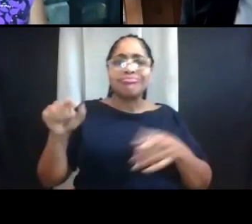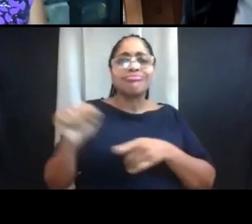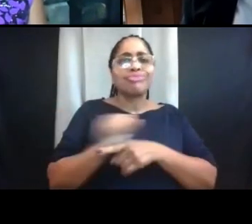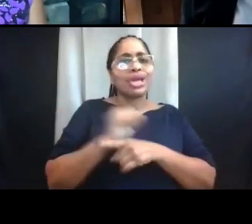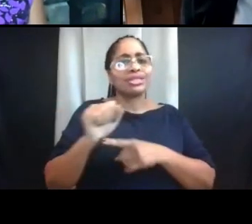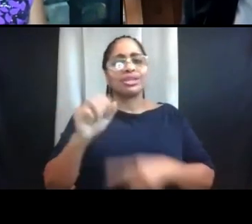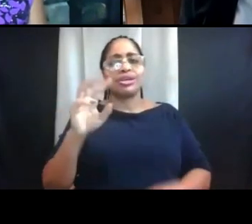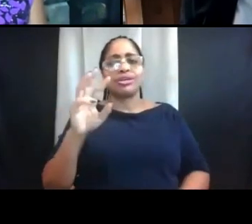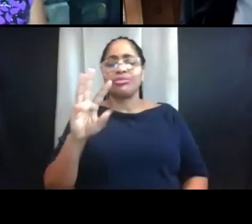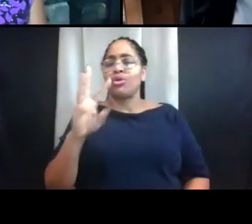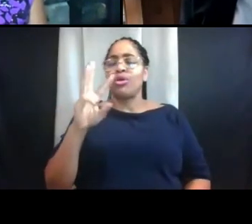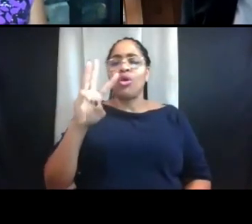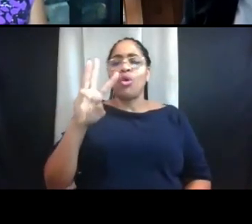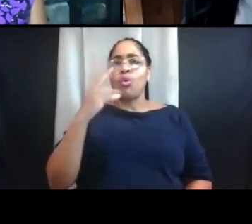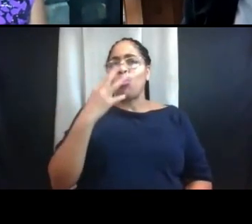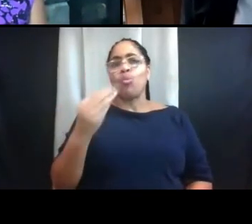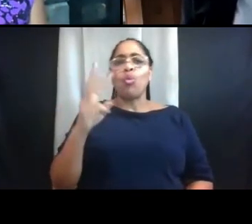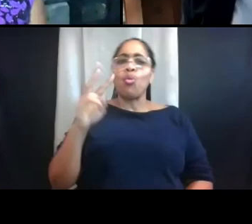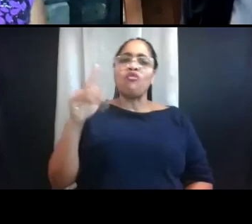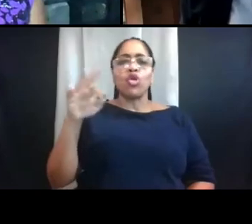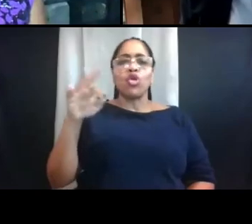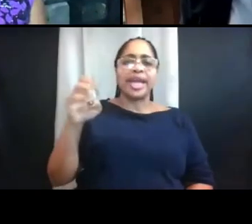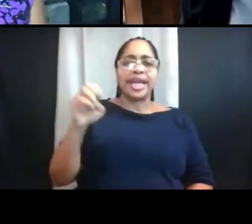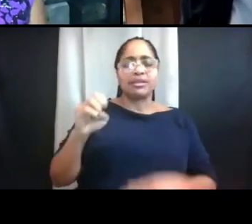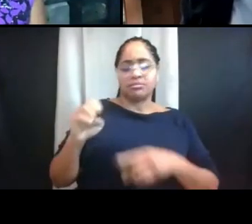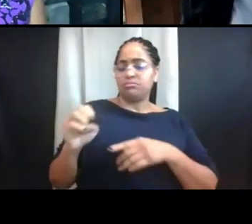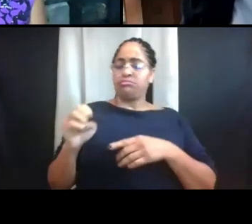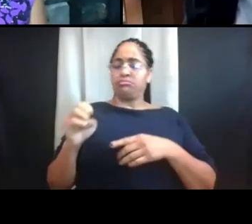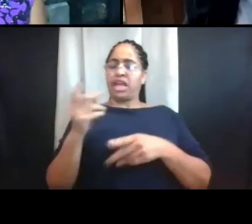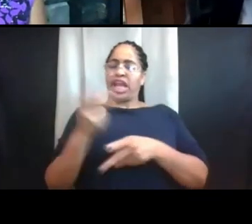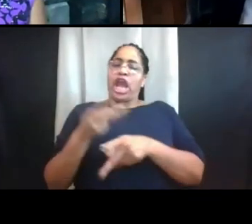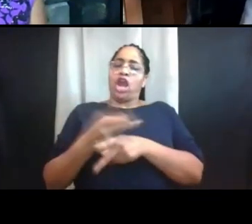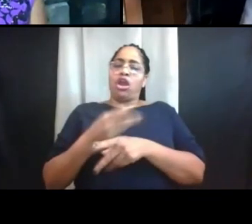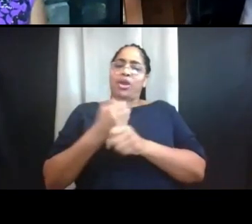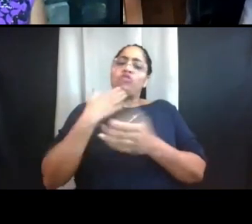of care and making good choices, but other students have put themselves